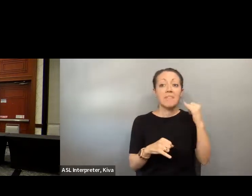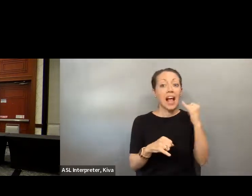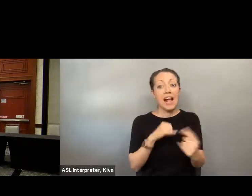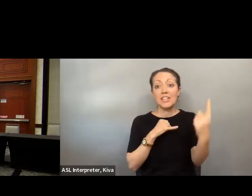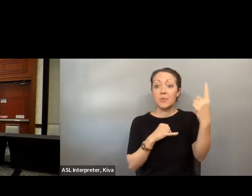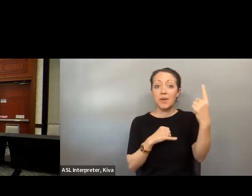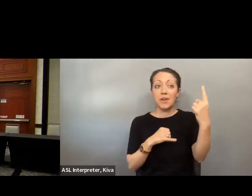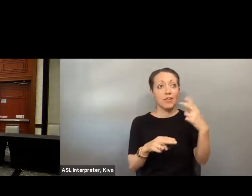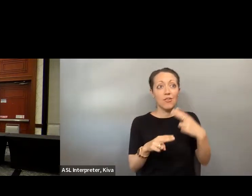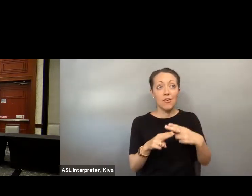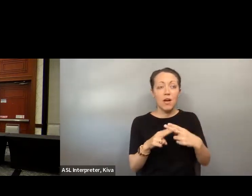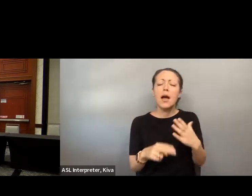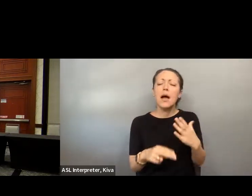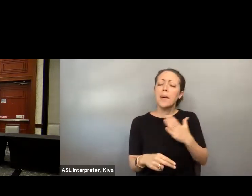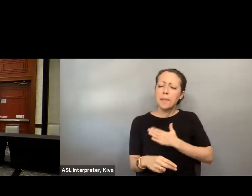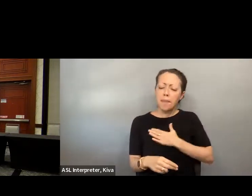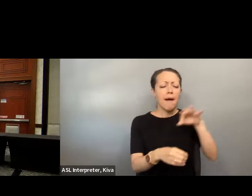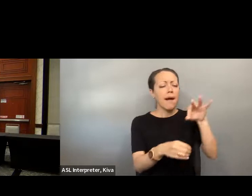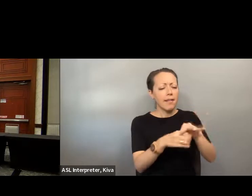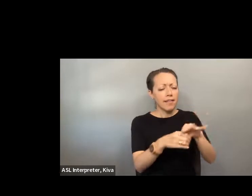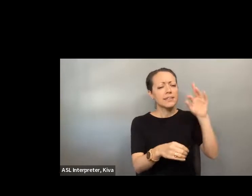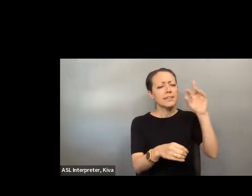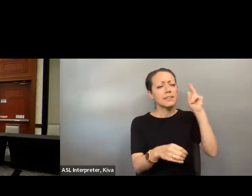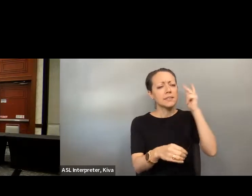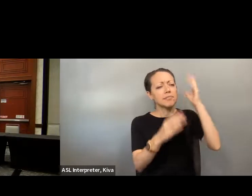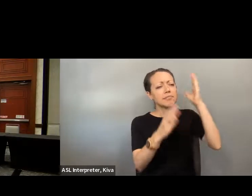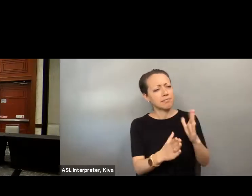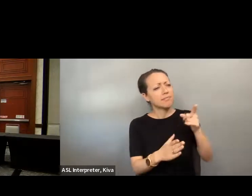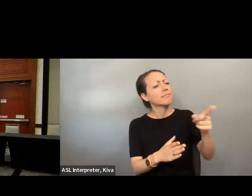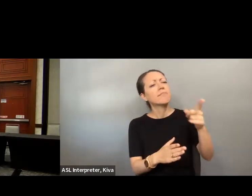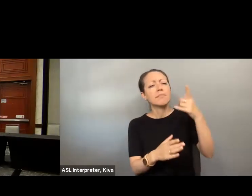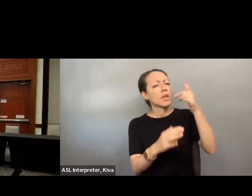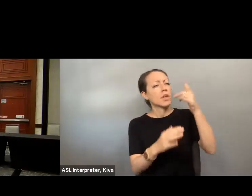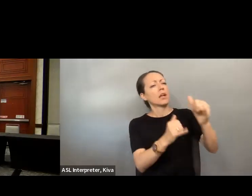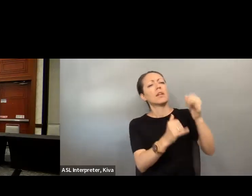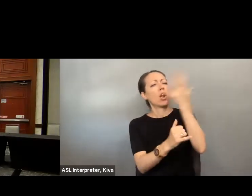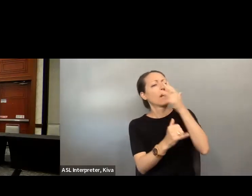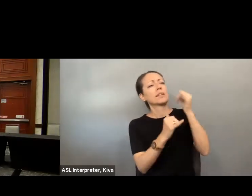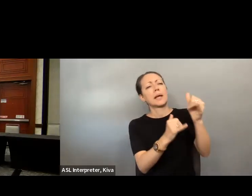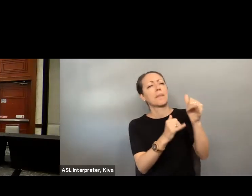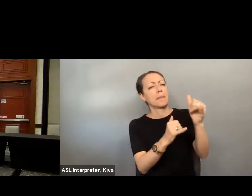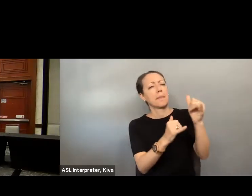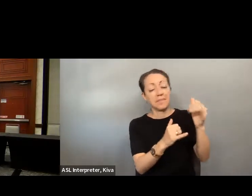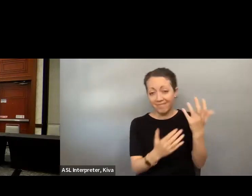final panel to make your way up to the table while I introduce the next segment. So the final panel today is